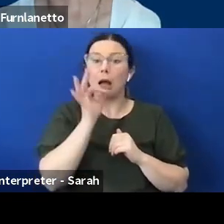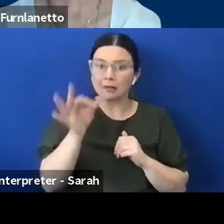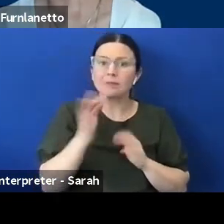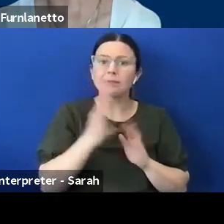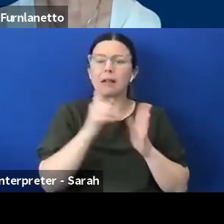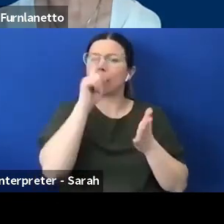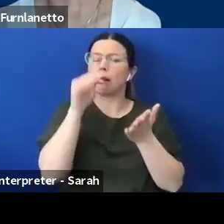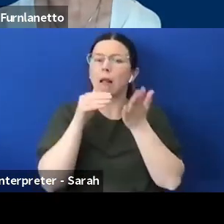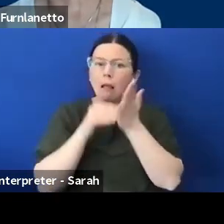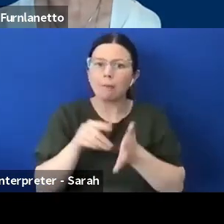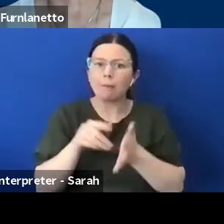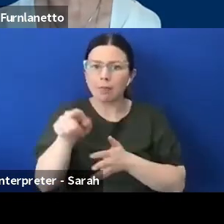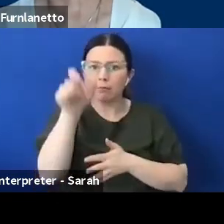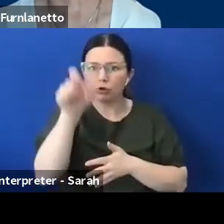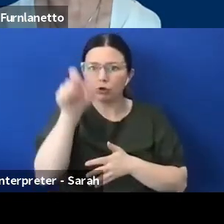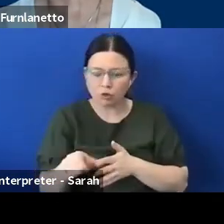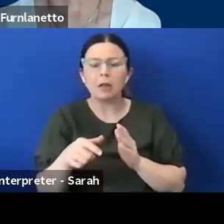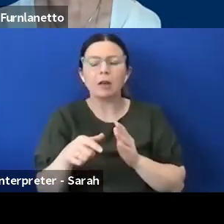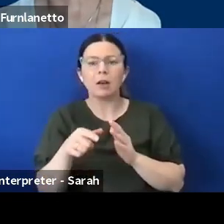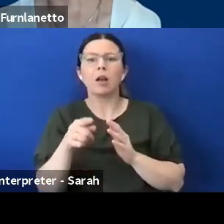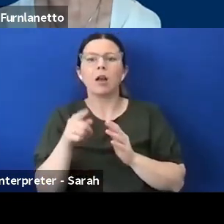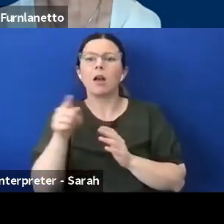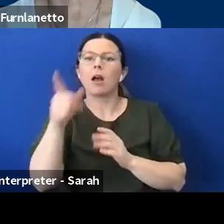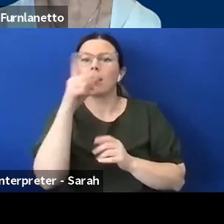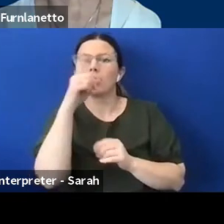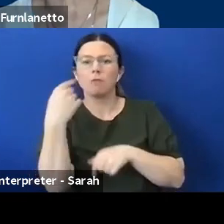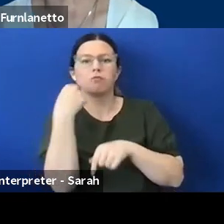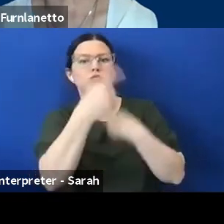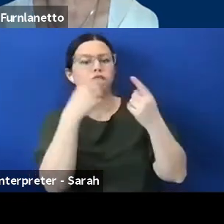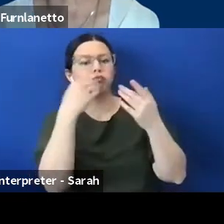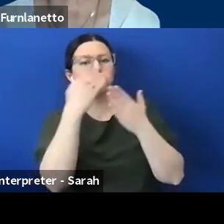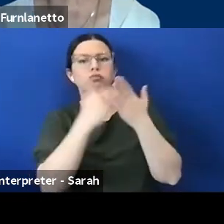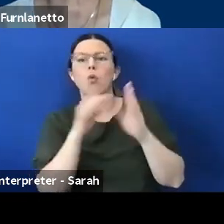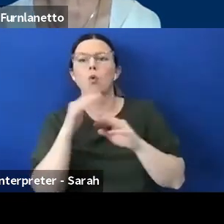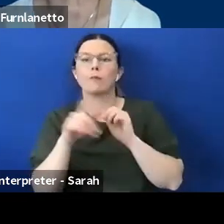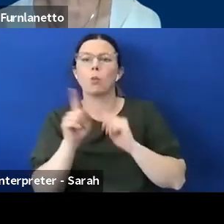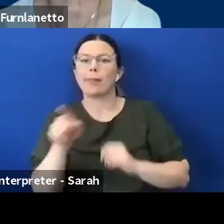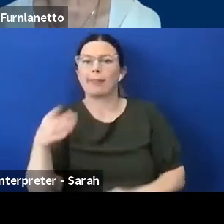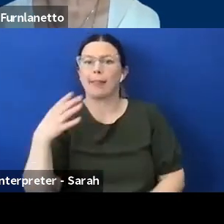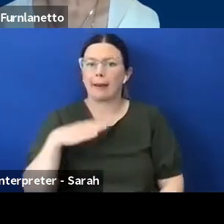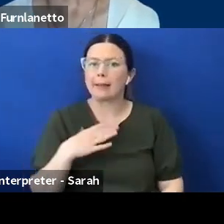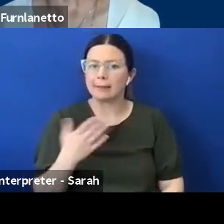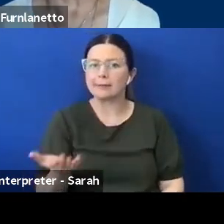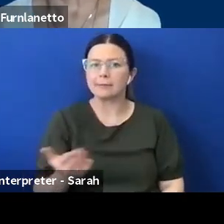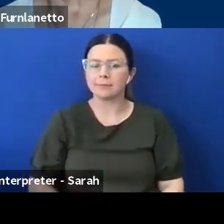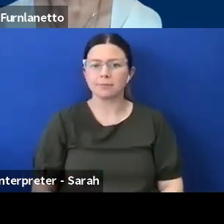advise him what their requirements are thank you morris shanley yourself